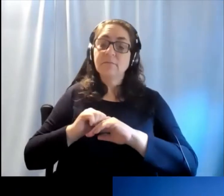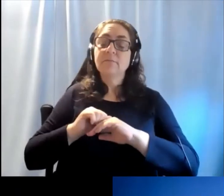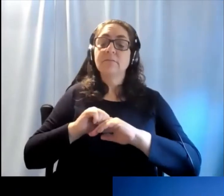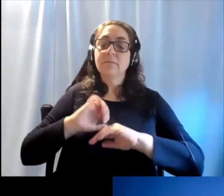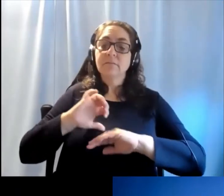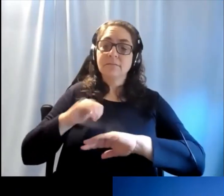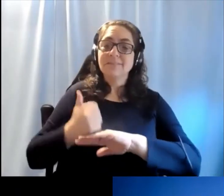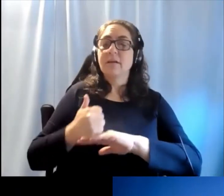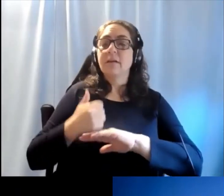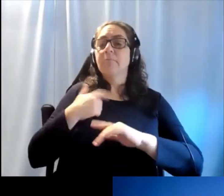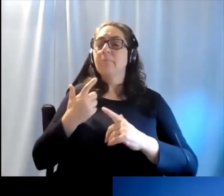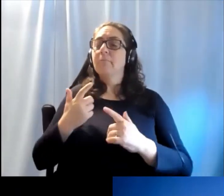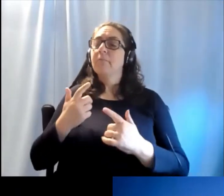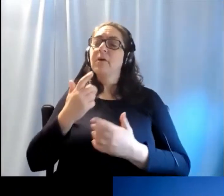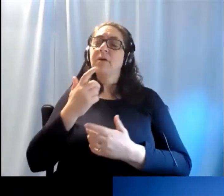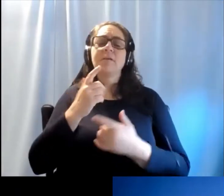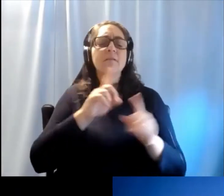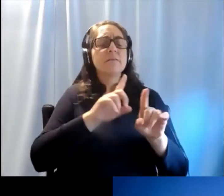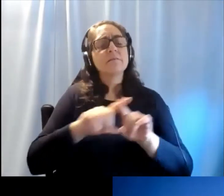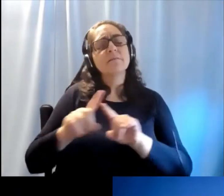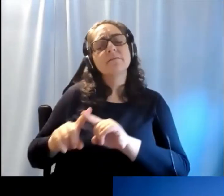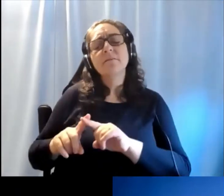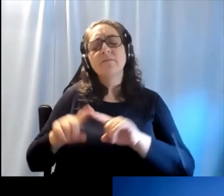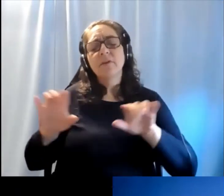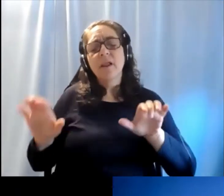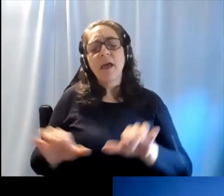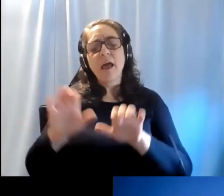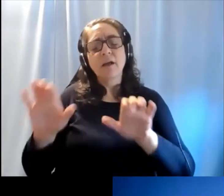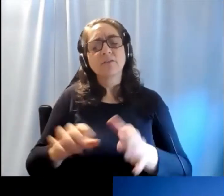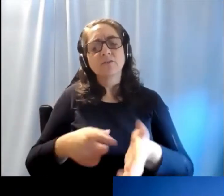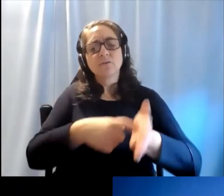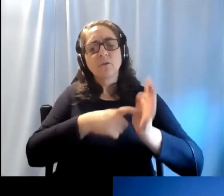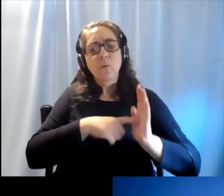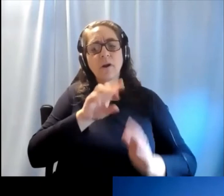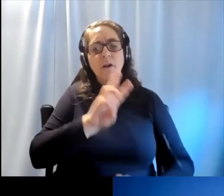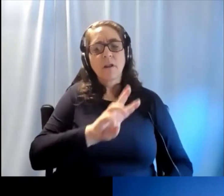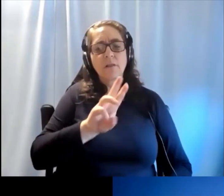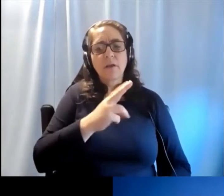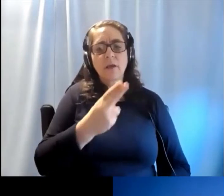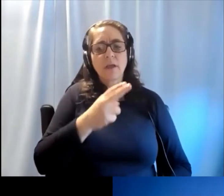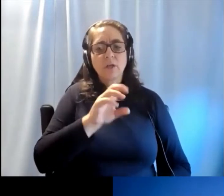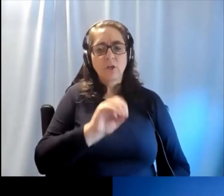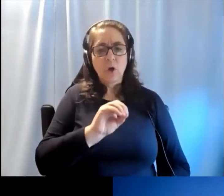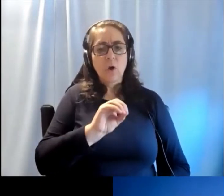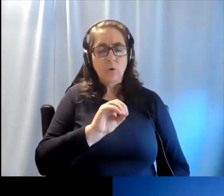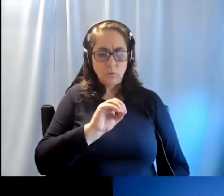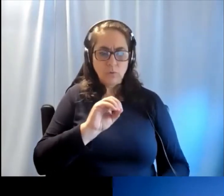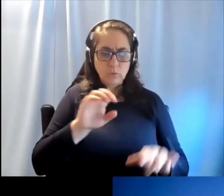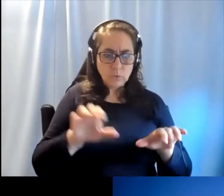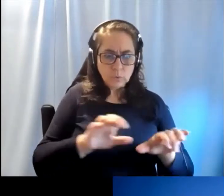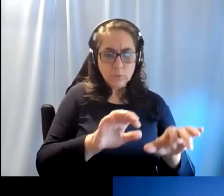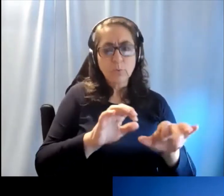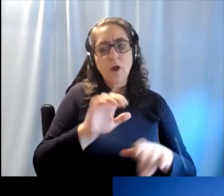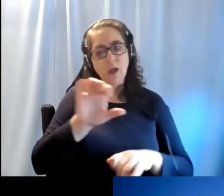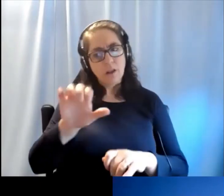are the various actions that WHO need to take. What are the various actions which the countries need to take.